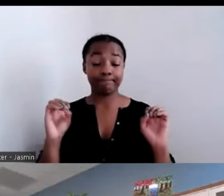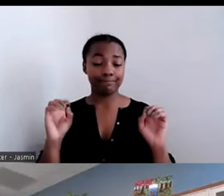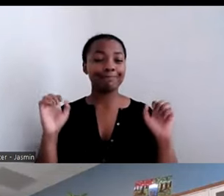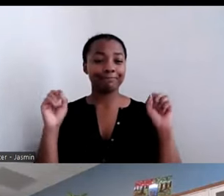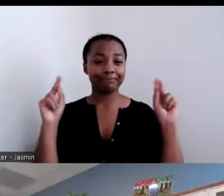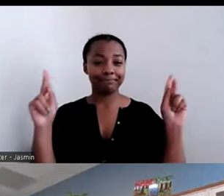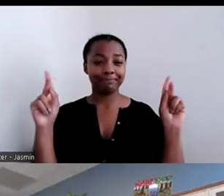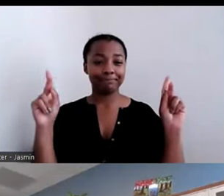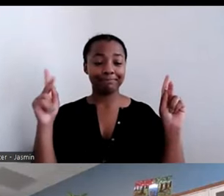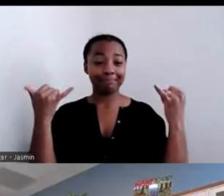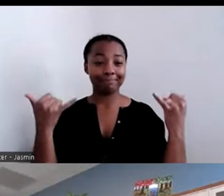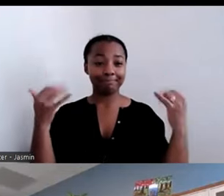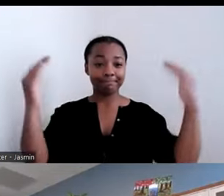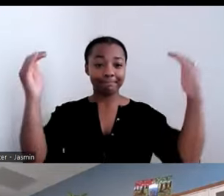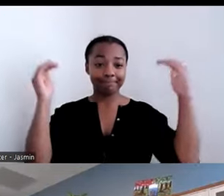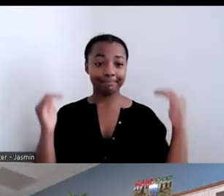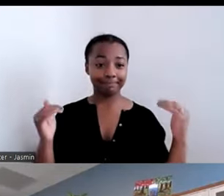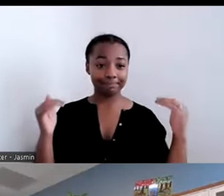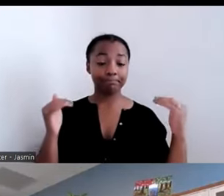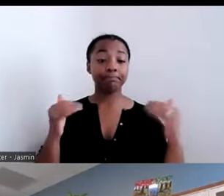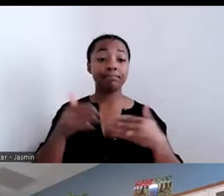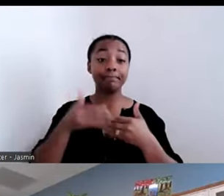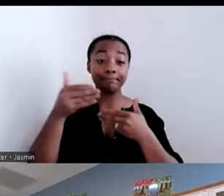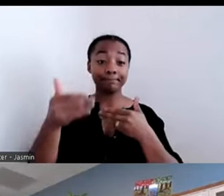will turn into the next question. Molly, are there any others in the queue?